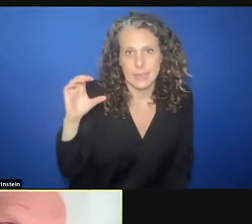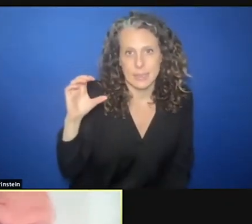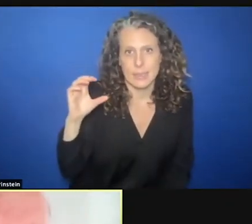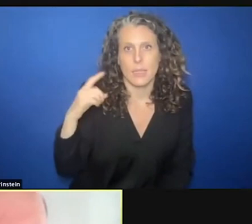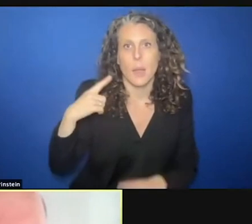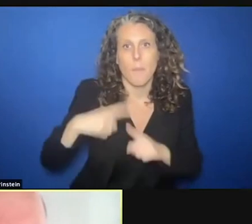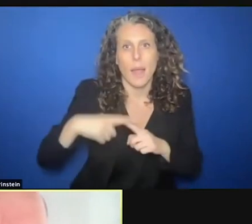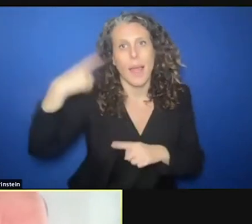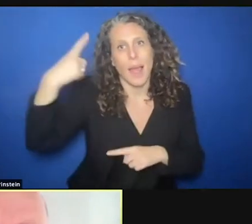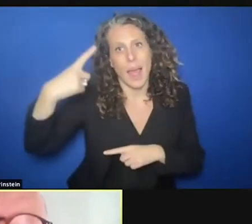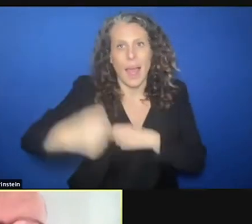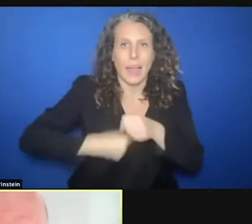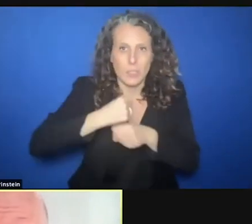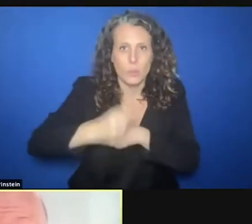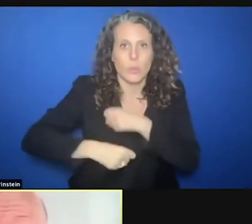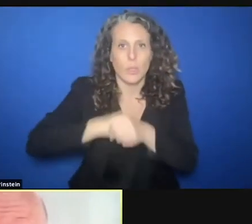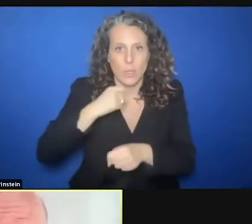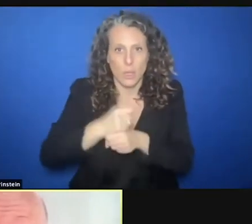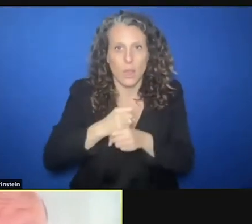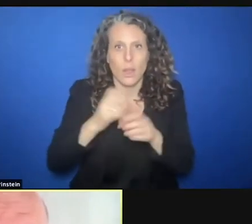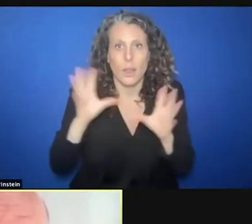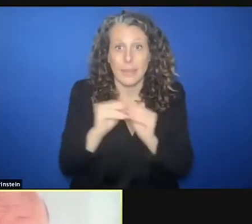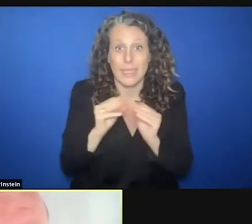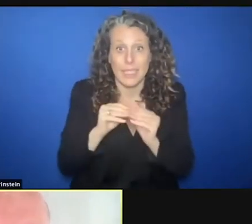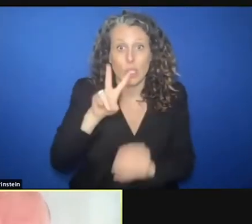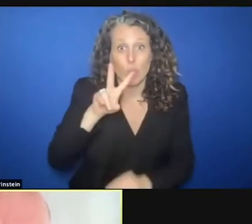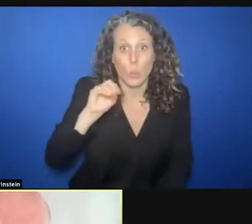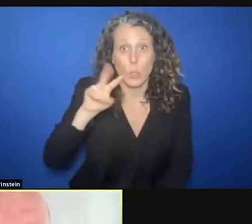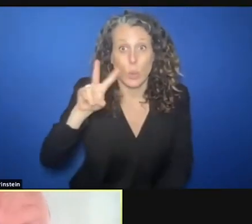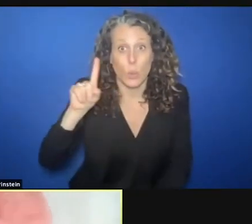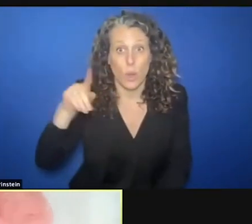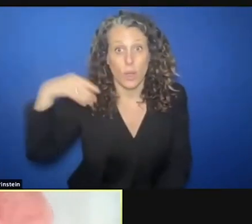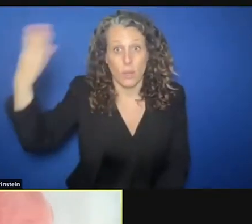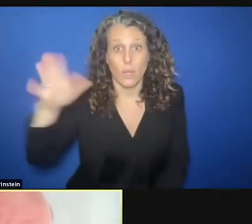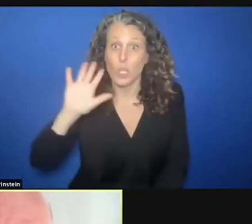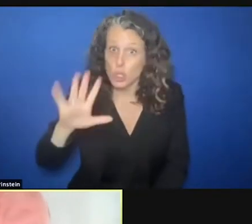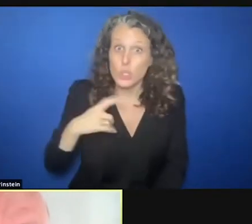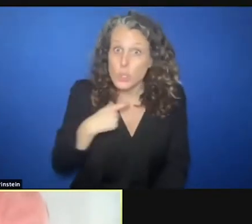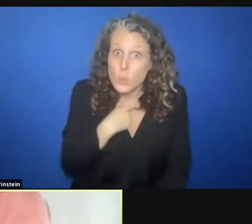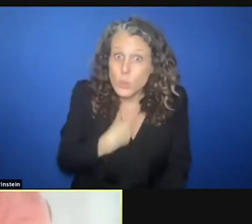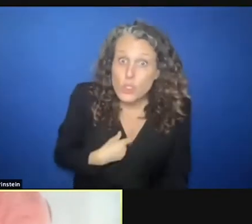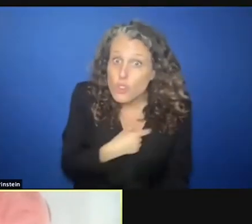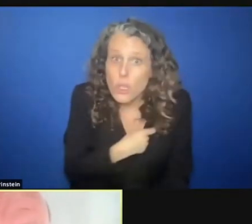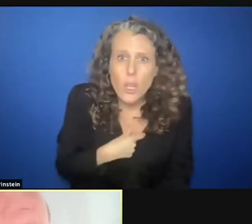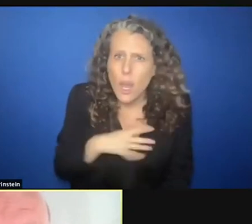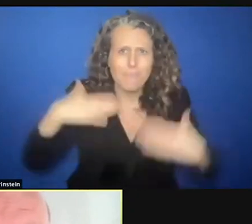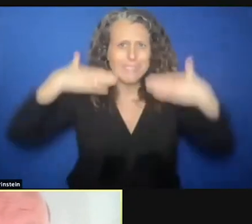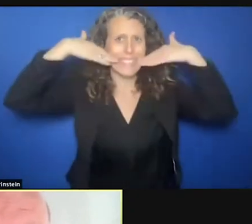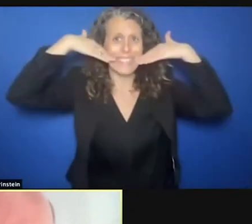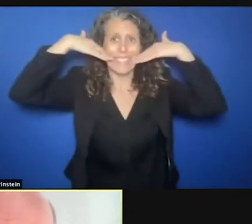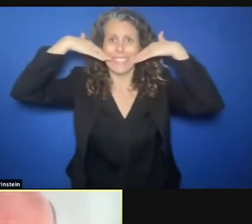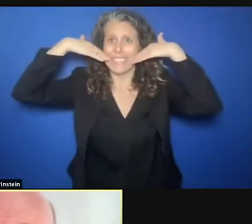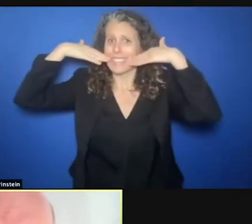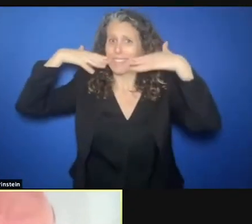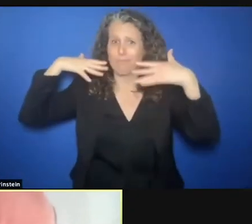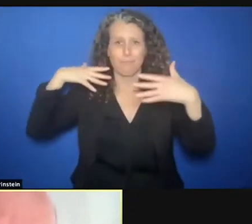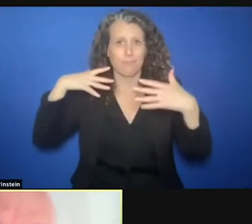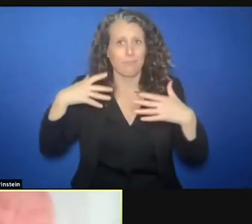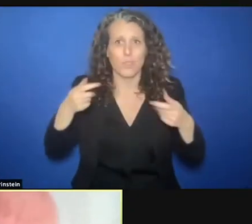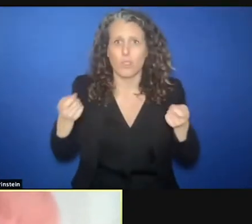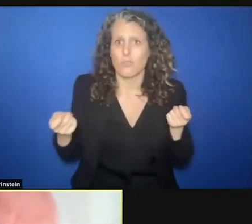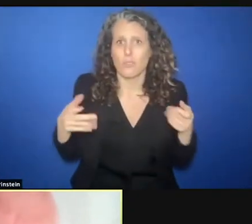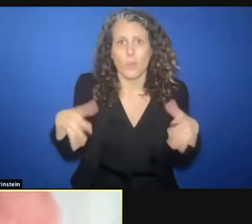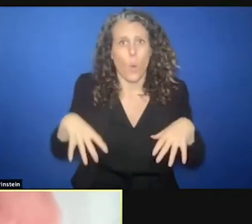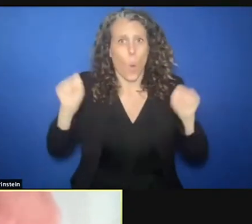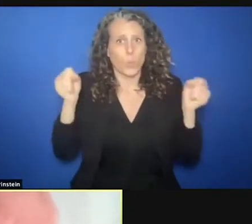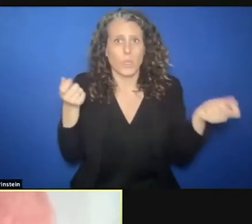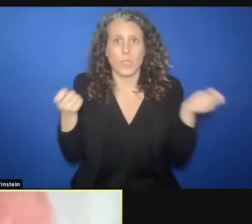starting in June 2021. Herewith I say Switzerland is more than happy to be co host of the meeting